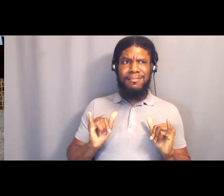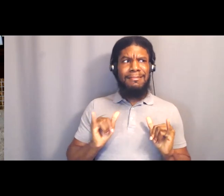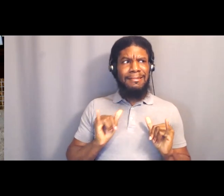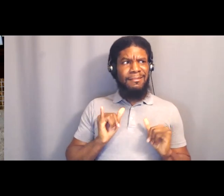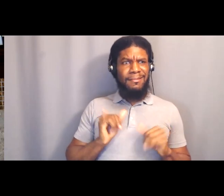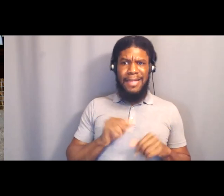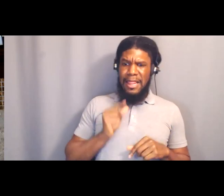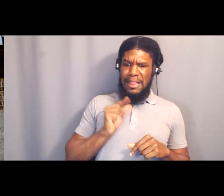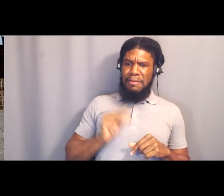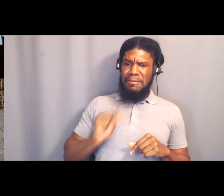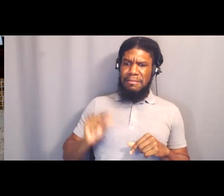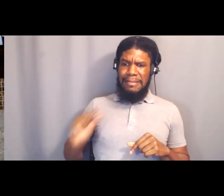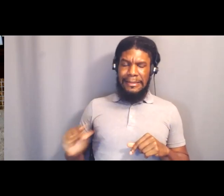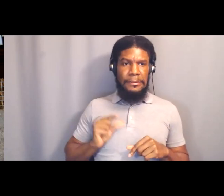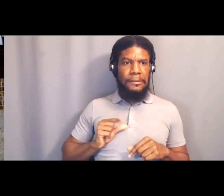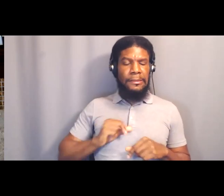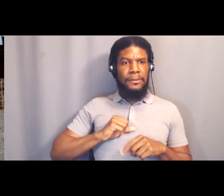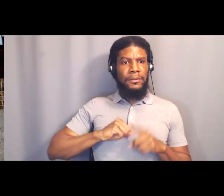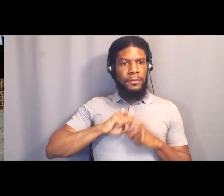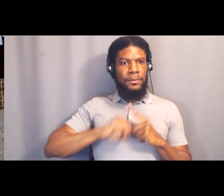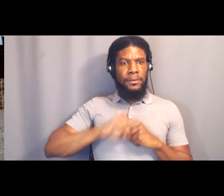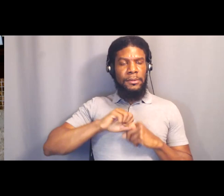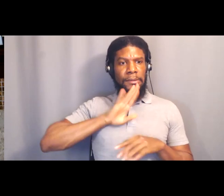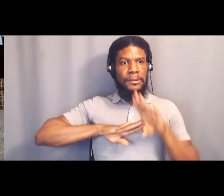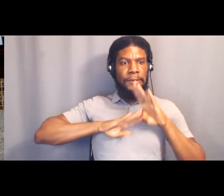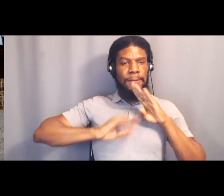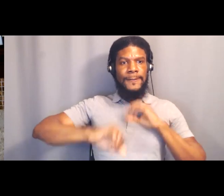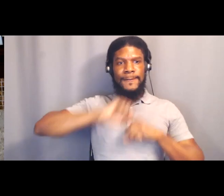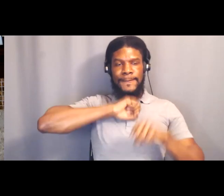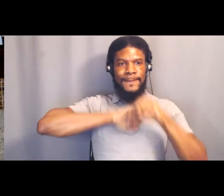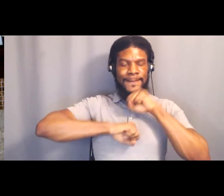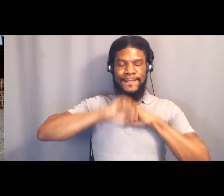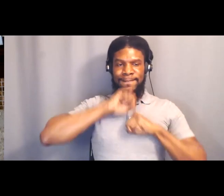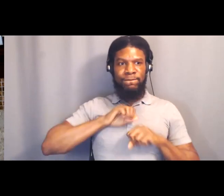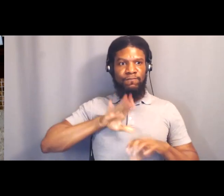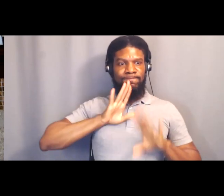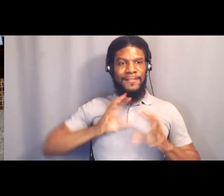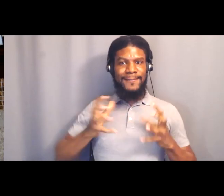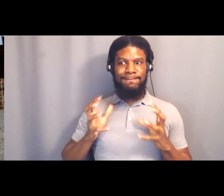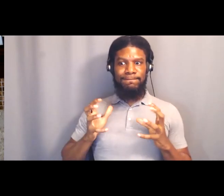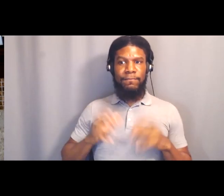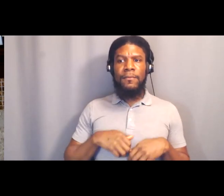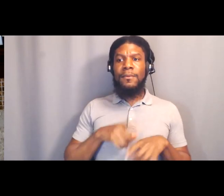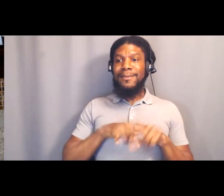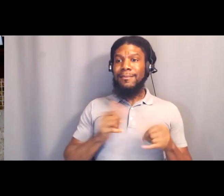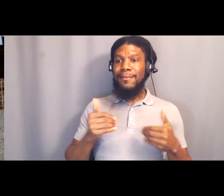And then there are ongoing struggles. We're struggling. I did a press conference this morning